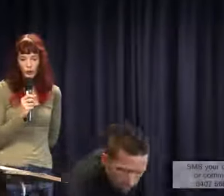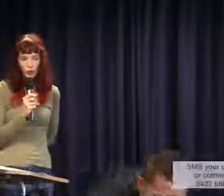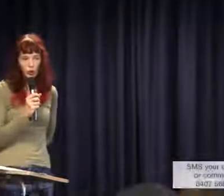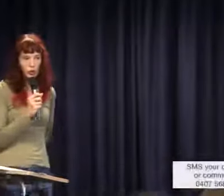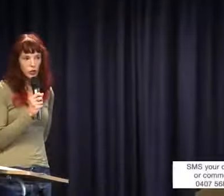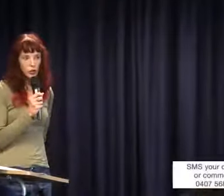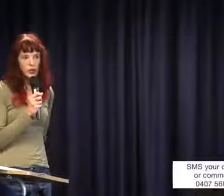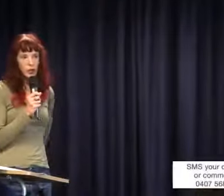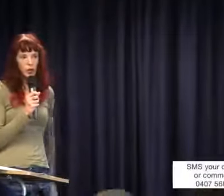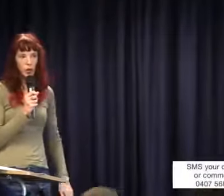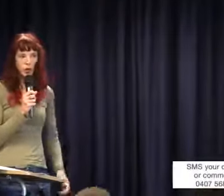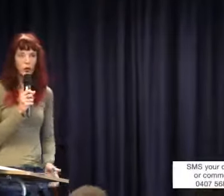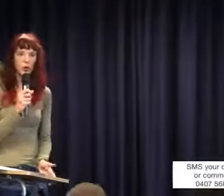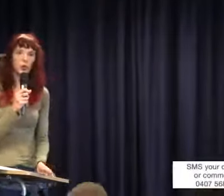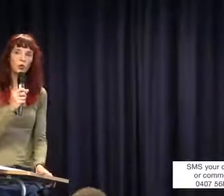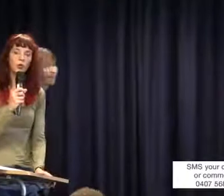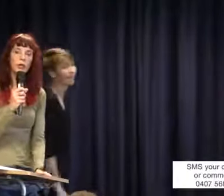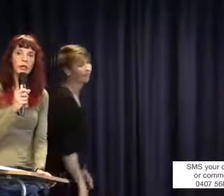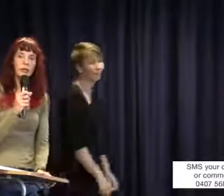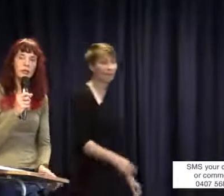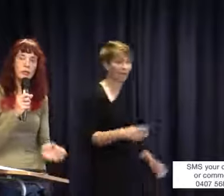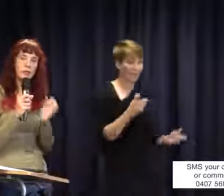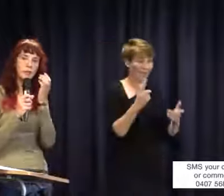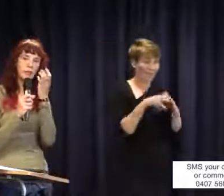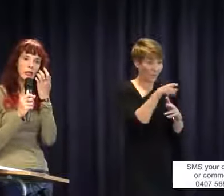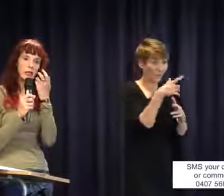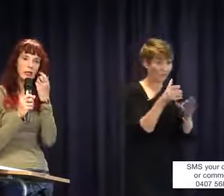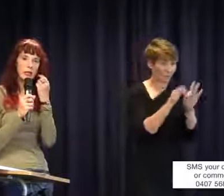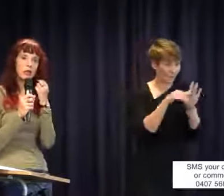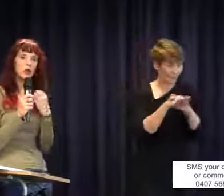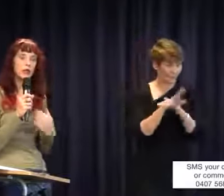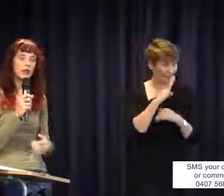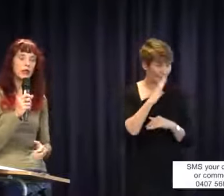If you've got interpreters now at a private school, that says to me that they could have